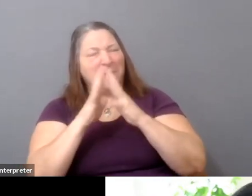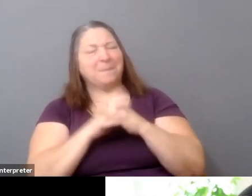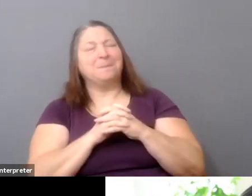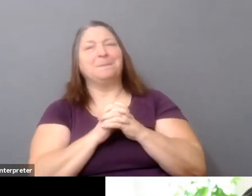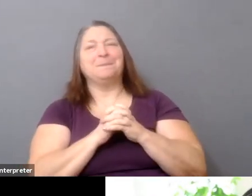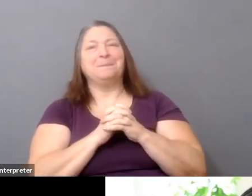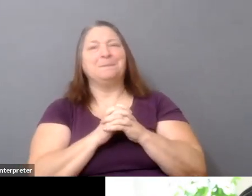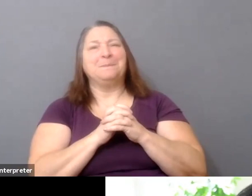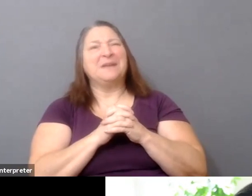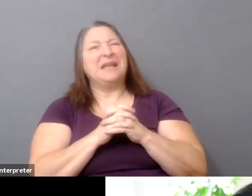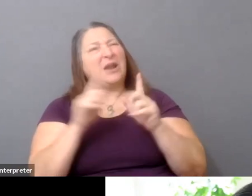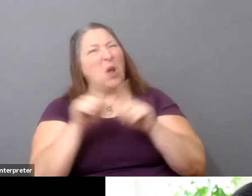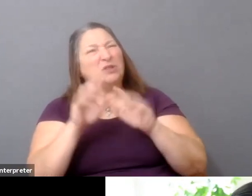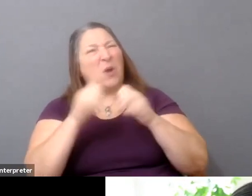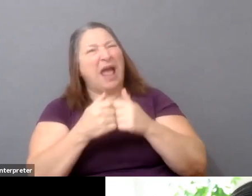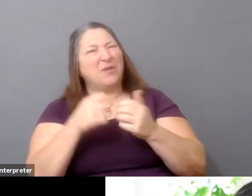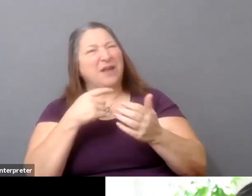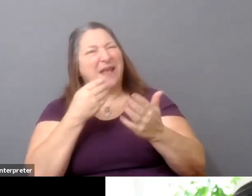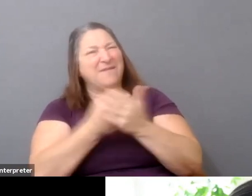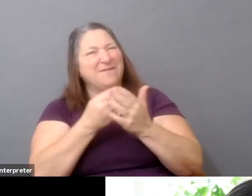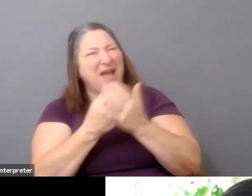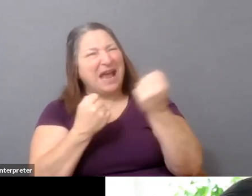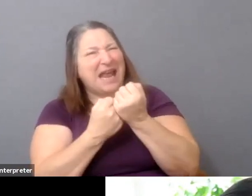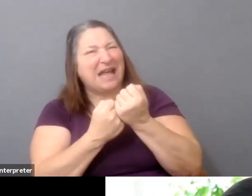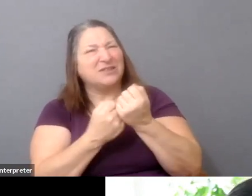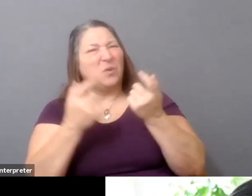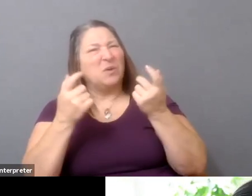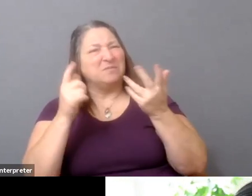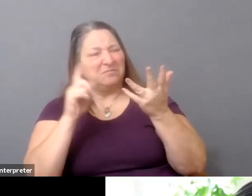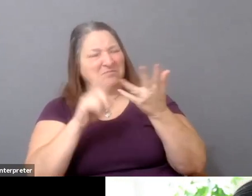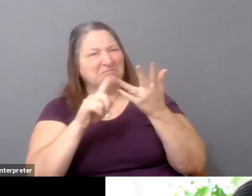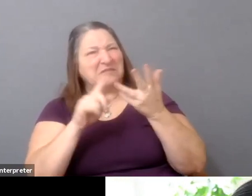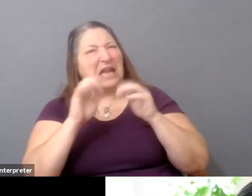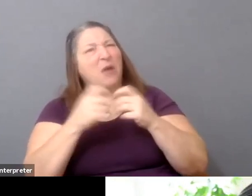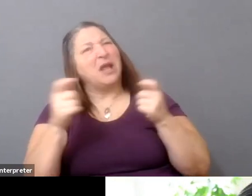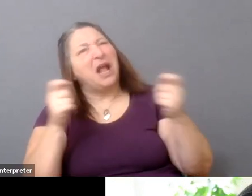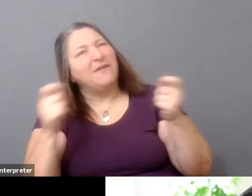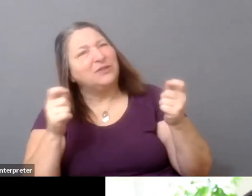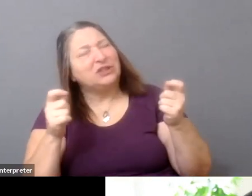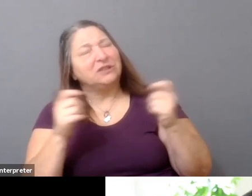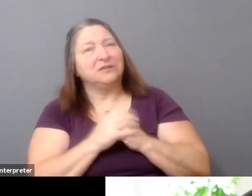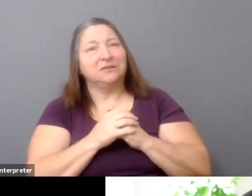they're financed and how they're governed or, in many cases, not.